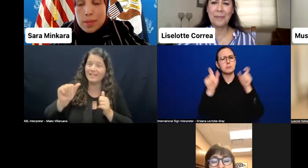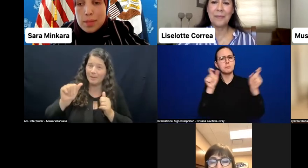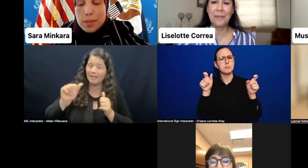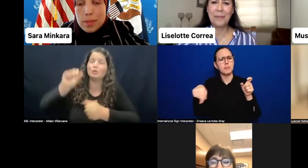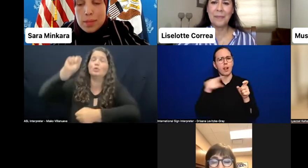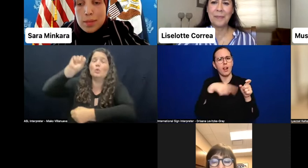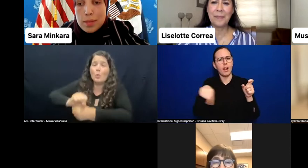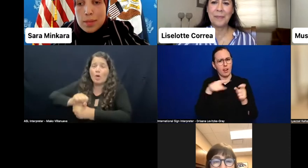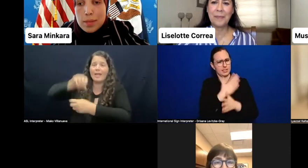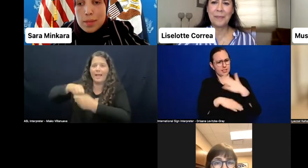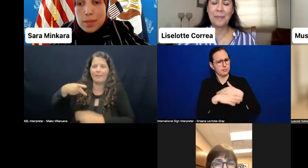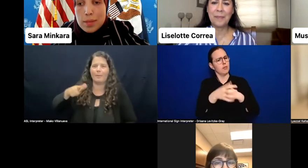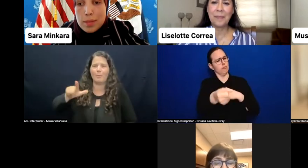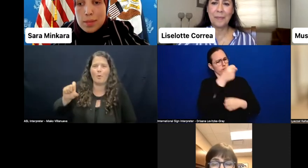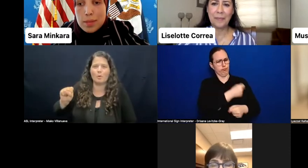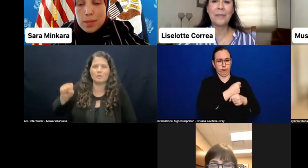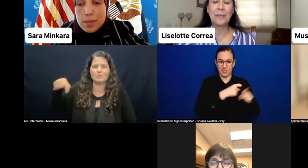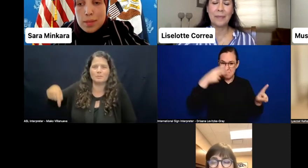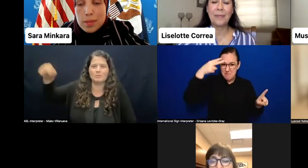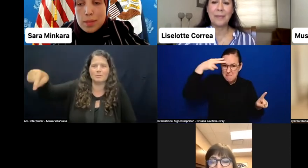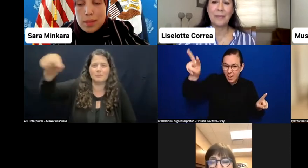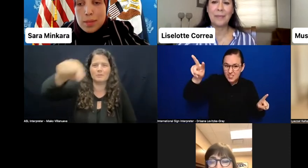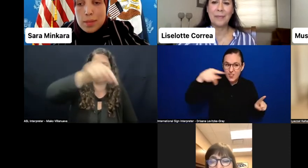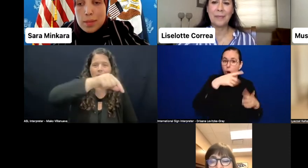and created training materials for all election officials